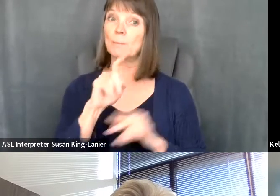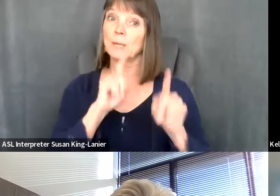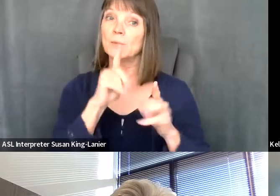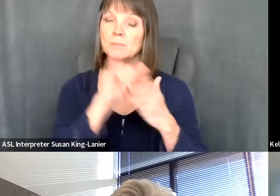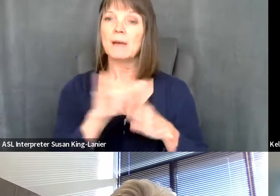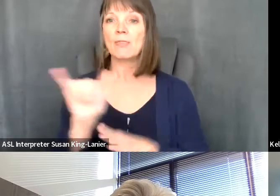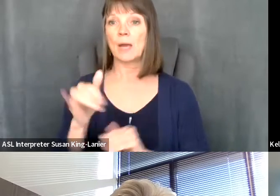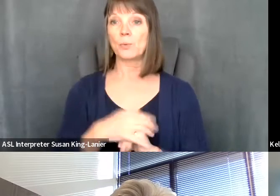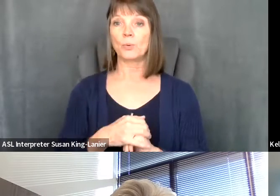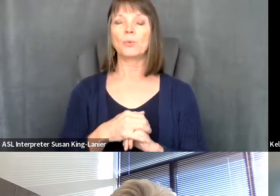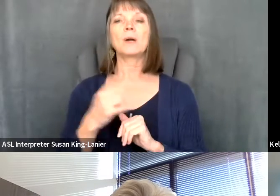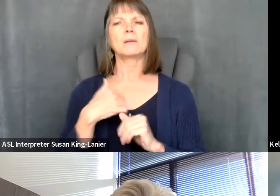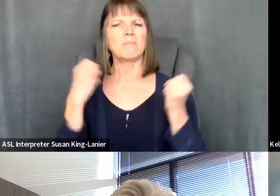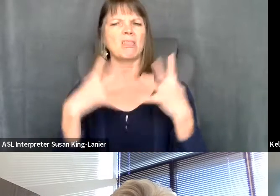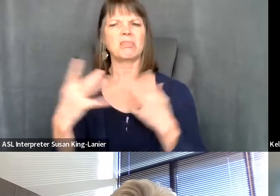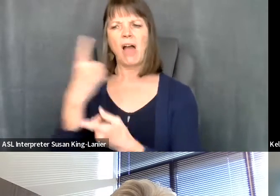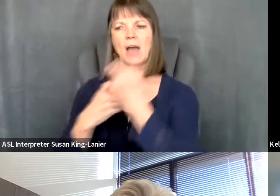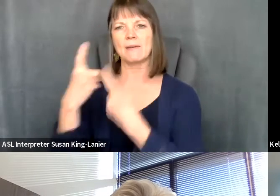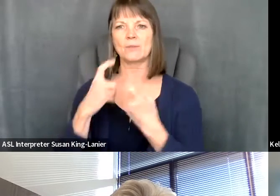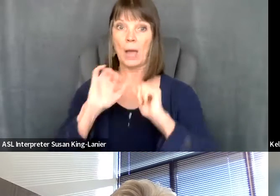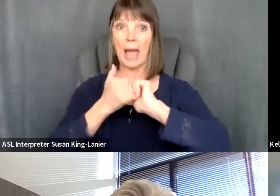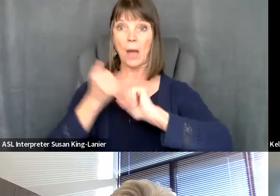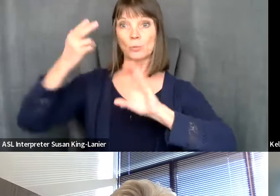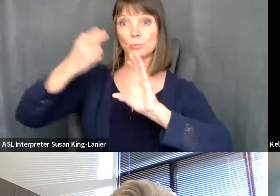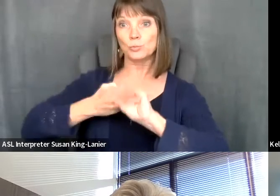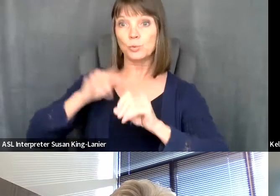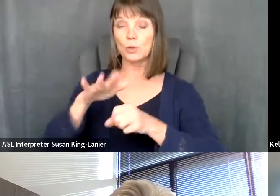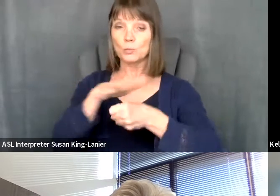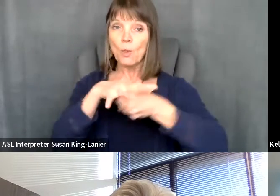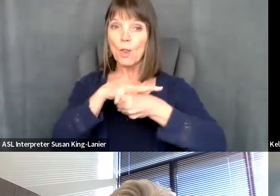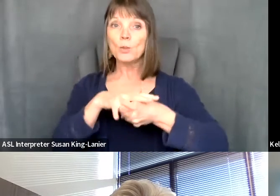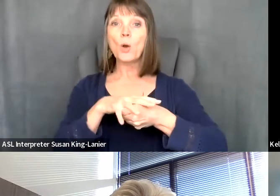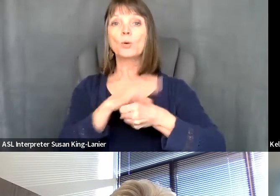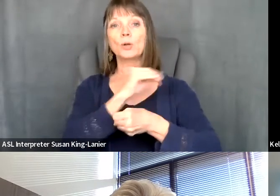Kelly Crosbie: We get a lot of questions about how to join your global consumer and family advisory committee.